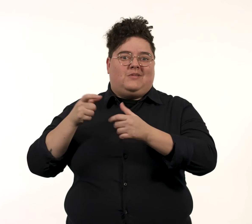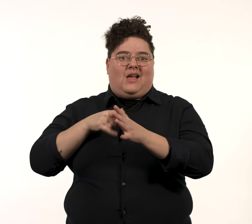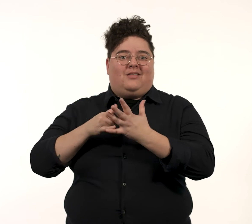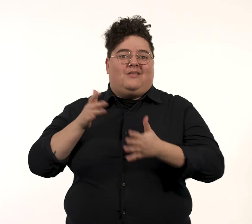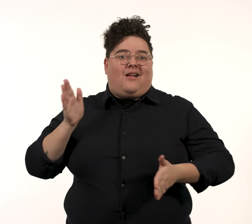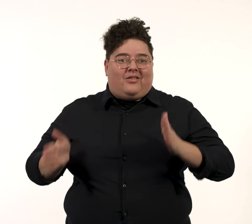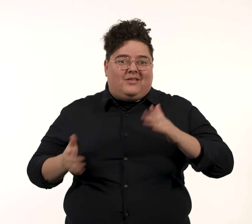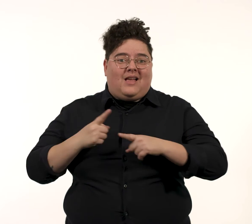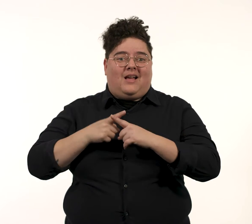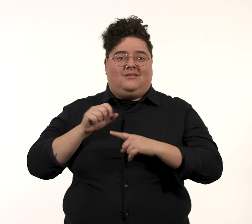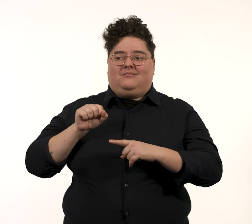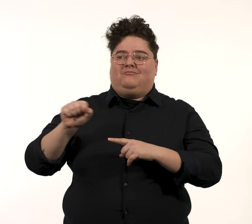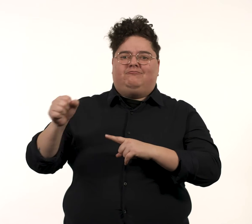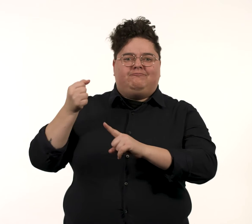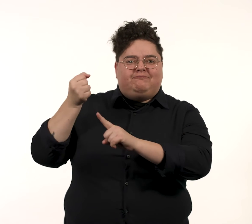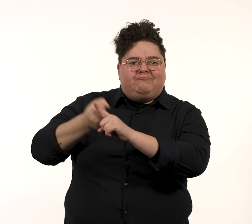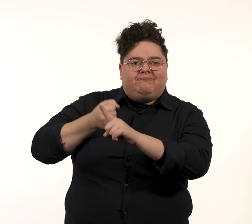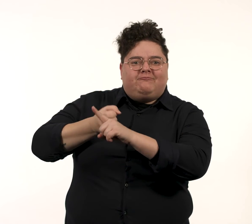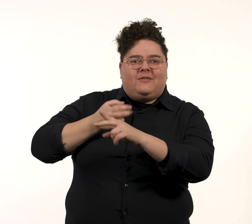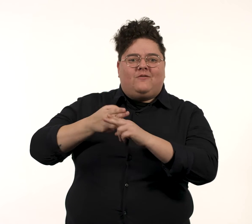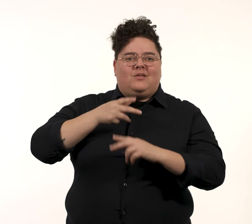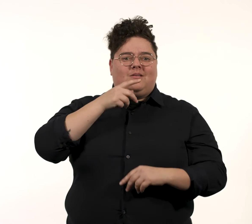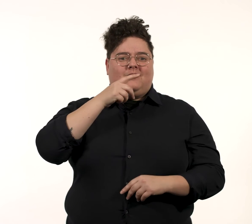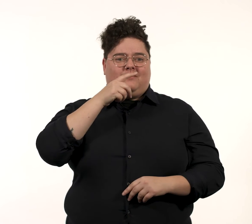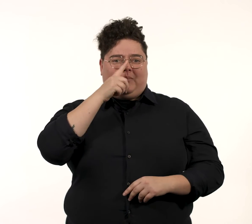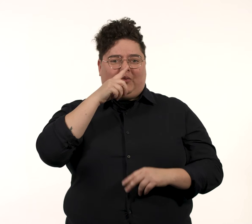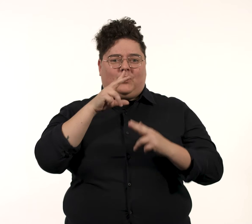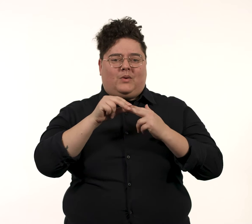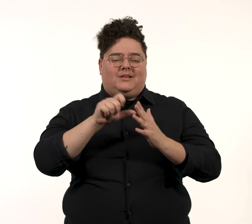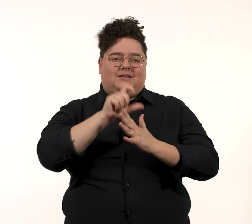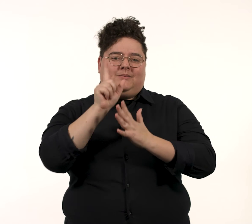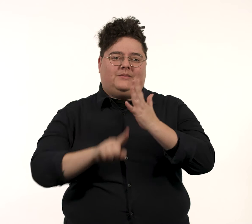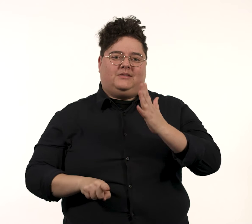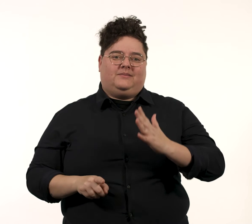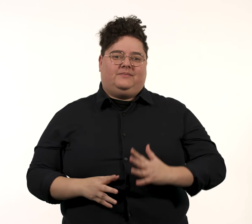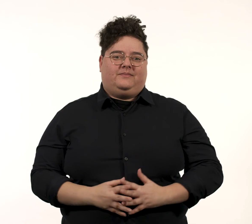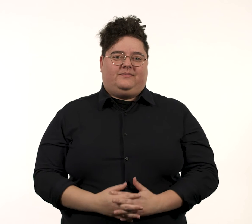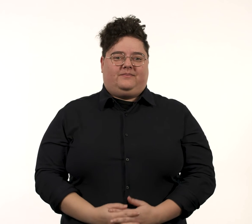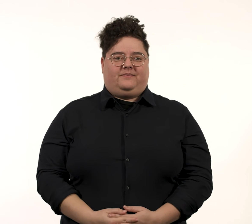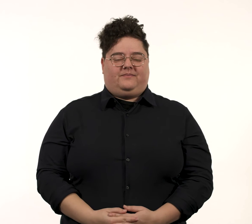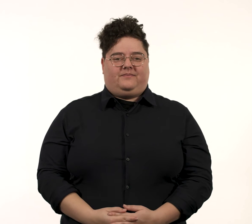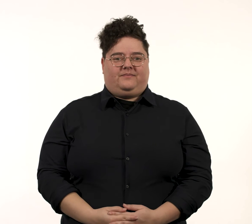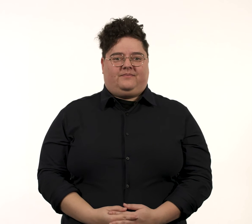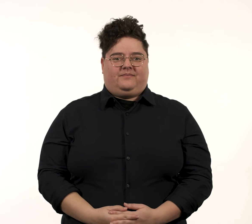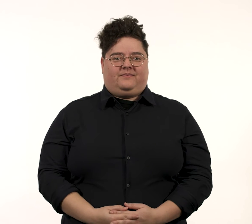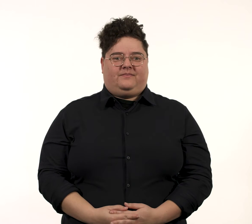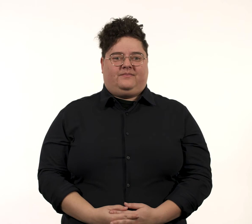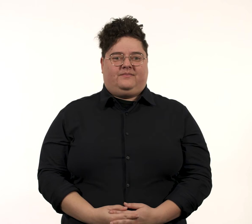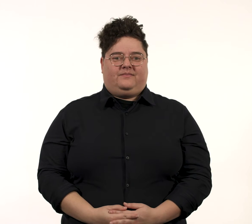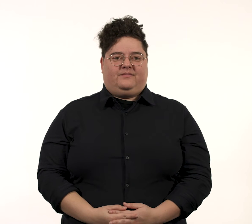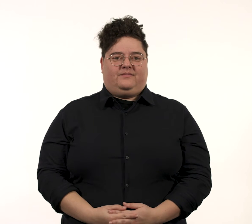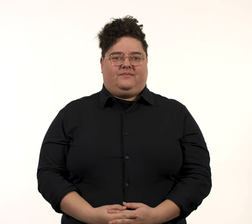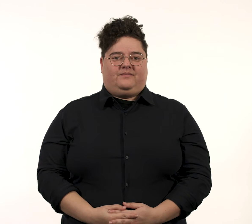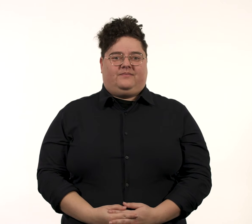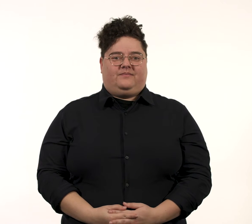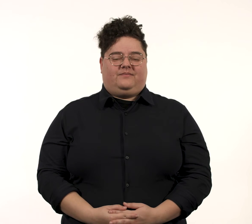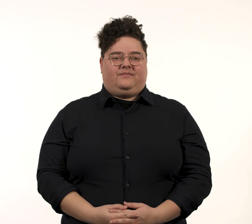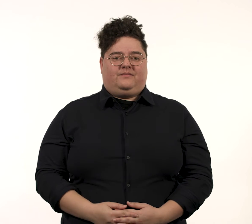After winning all four major tennis awards and gold at Paralympic Games,